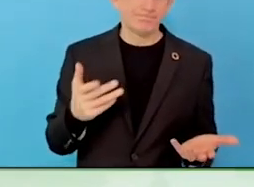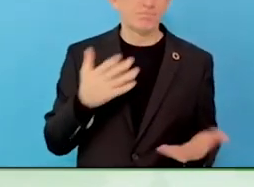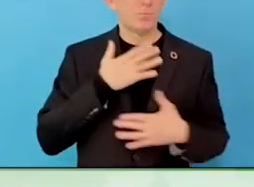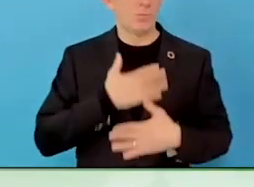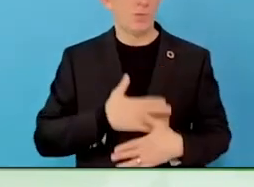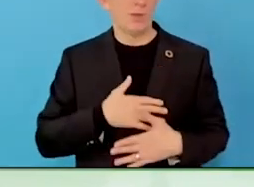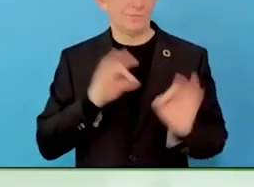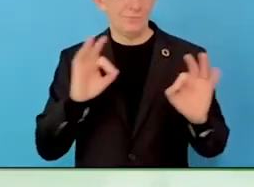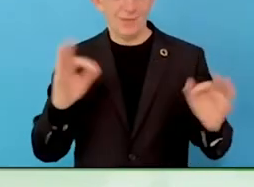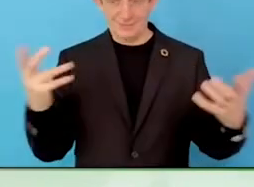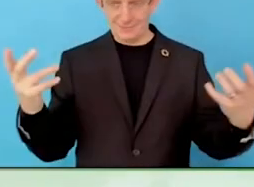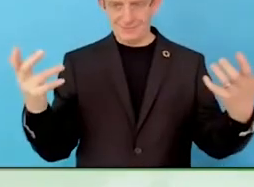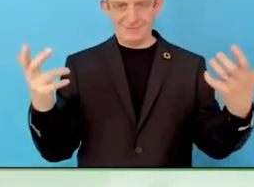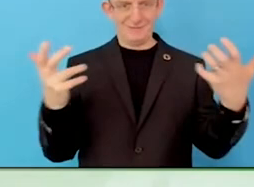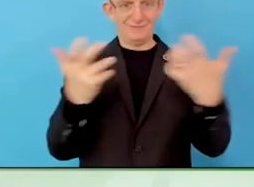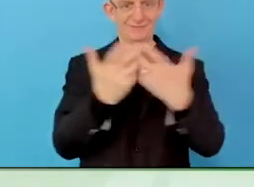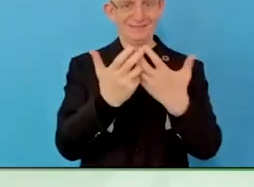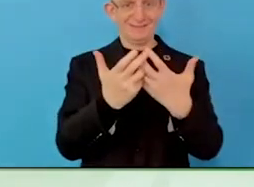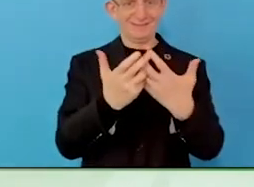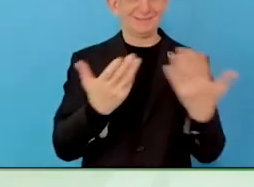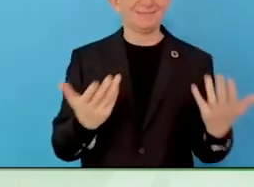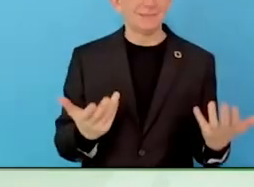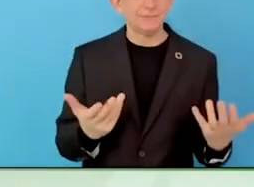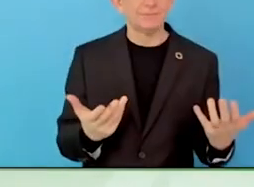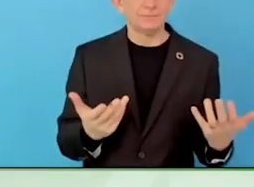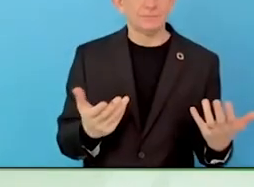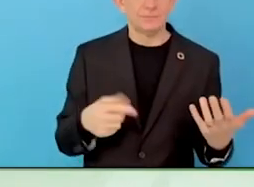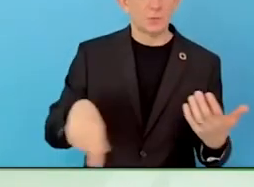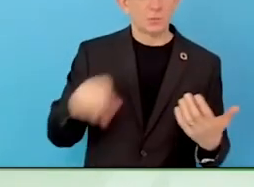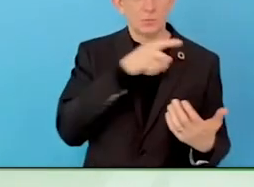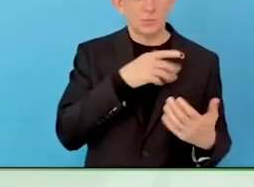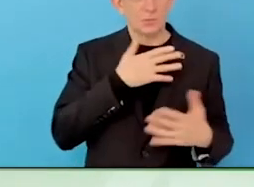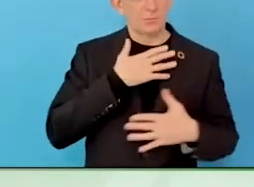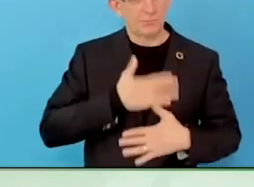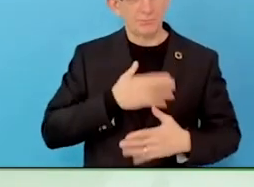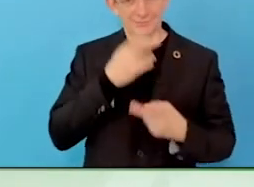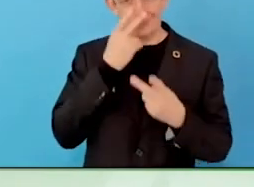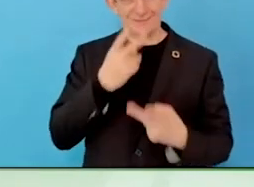local training providers and say, we usually go to you, for a cyber